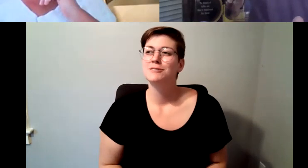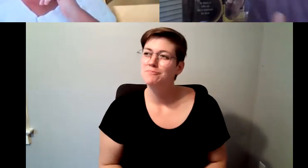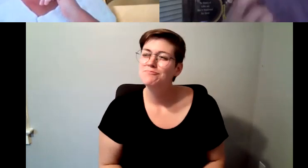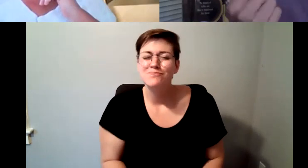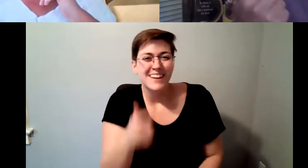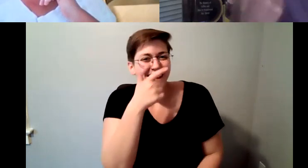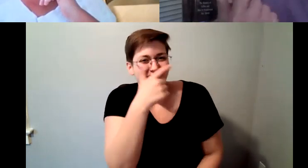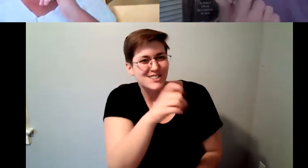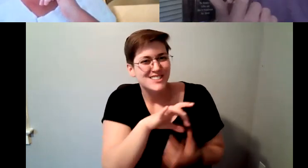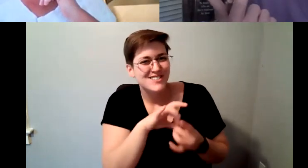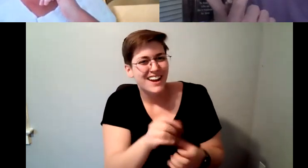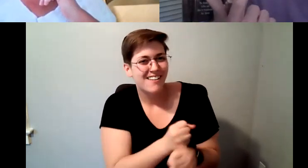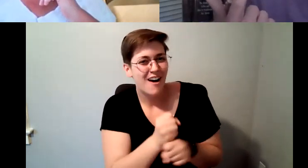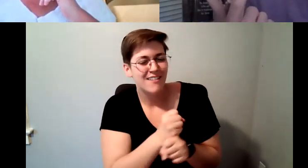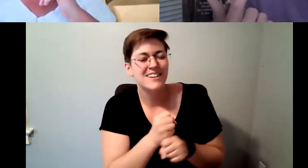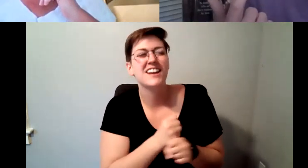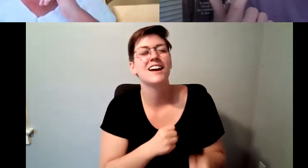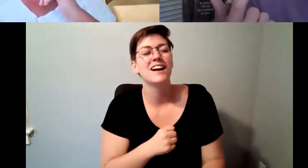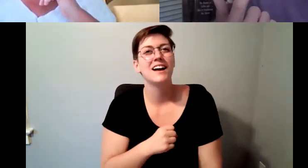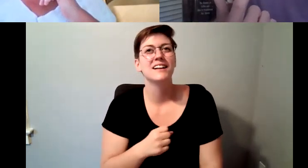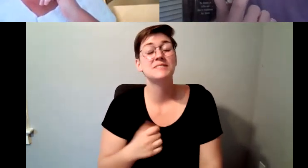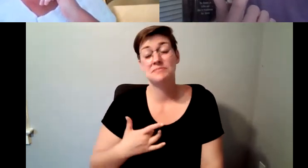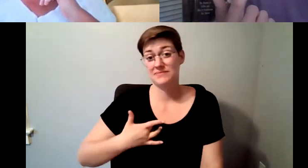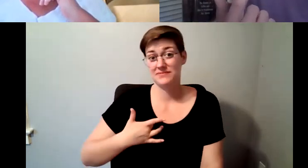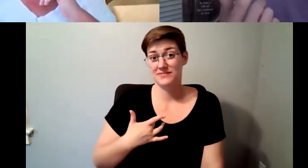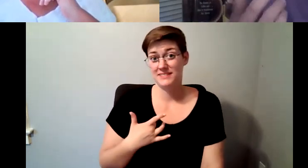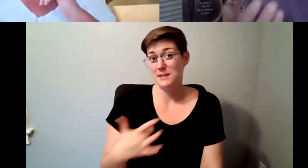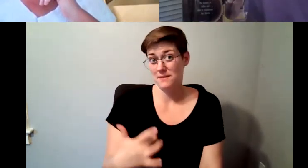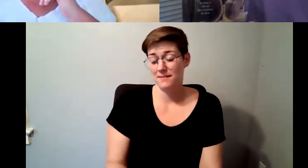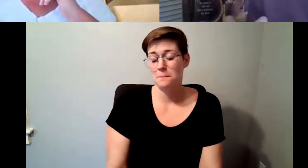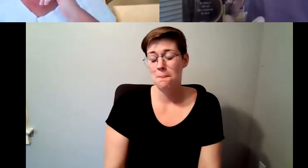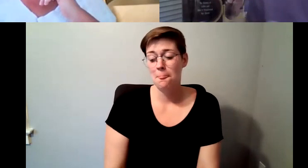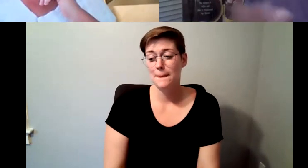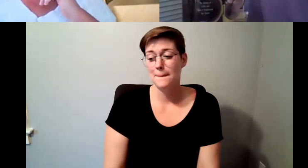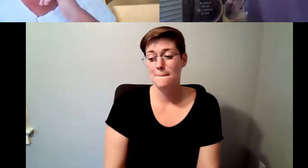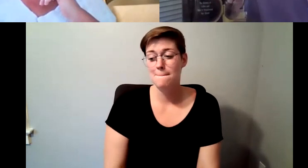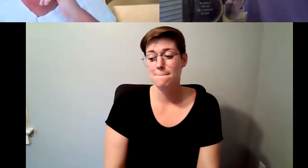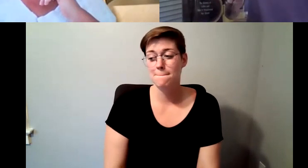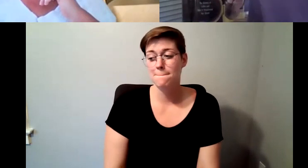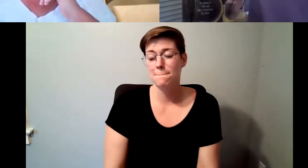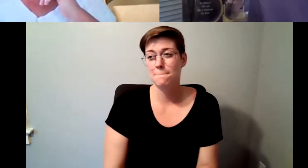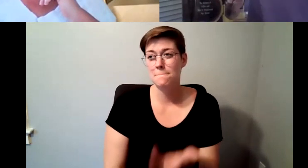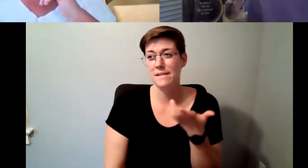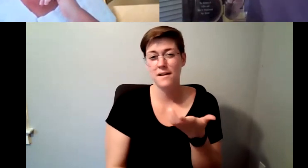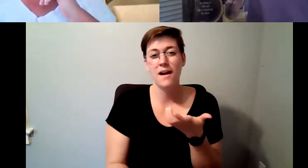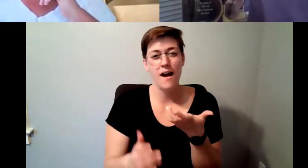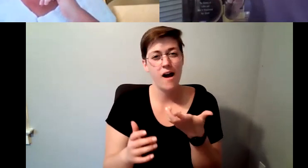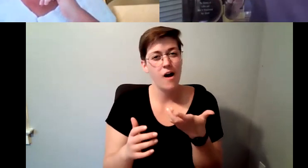is that oftentimes there's there's a huge element that's your mind is creating I don't